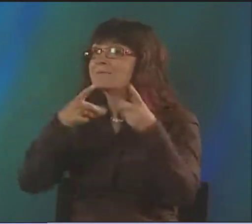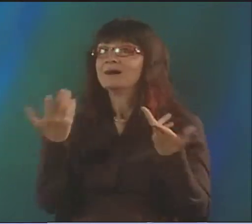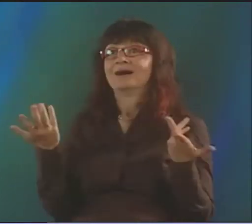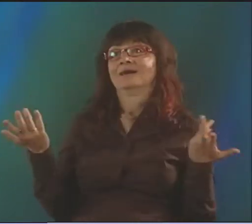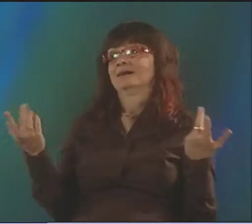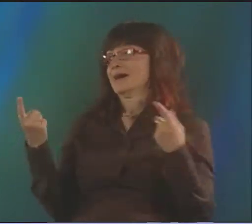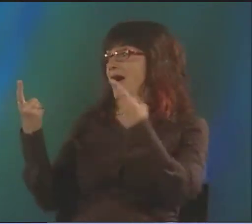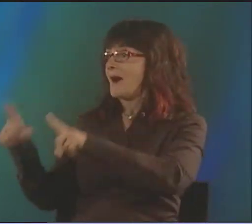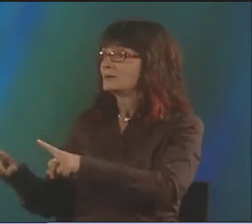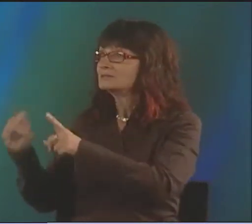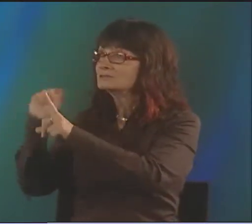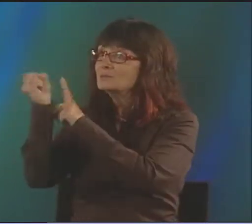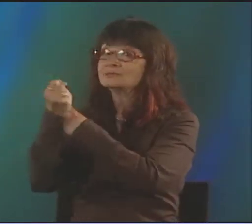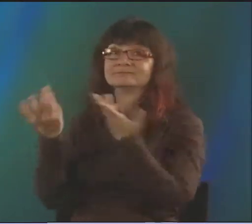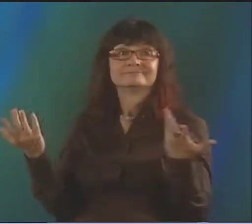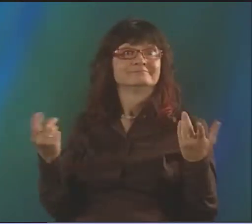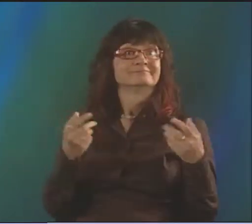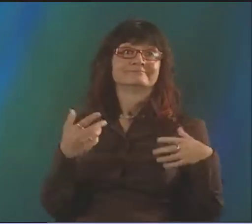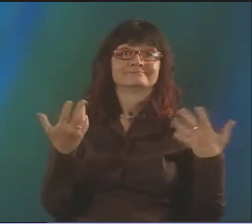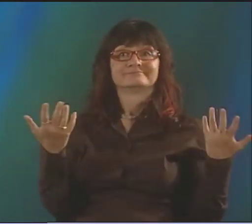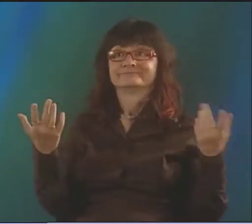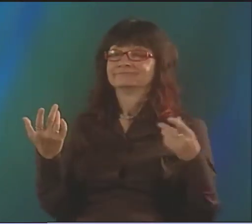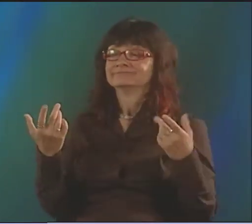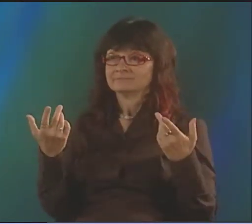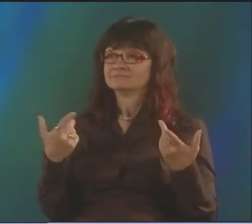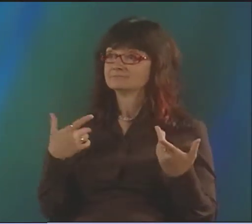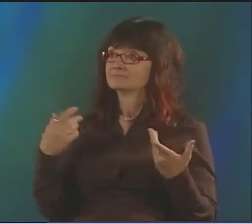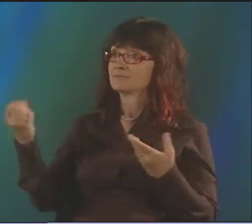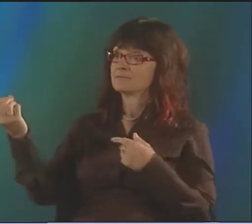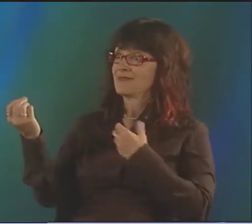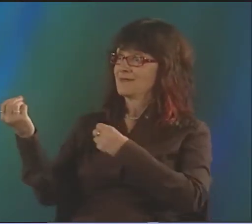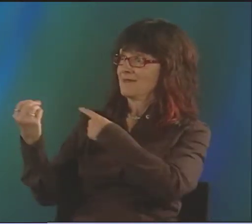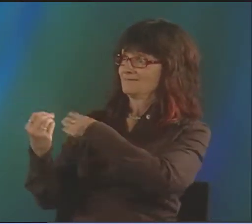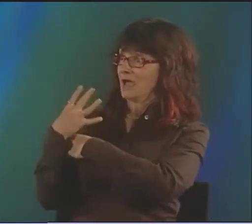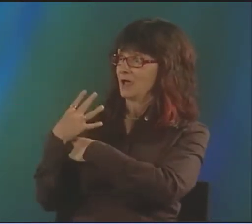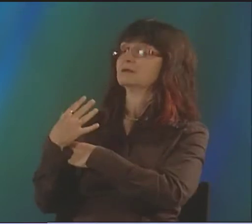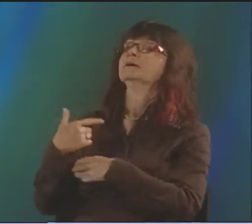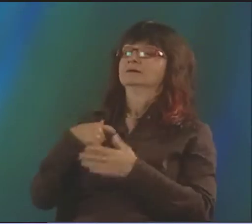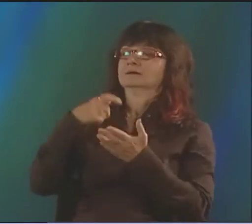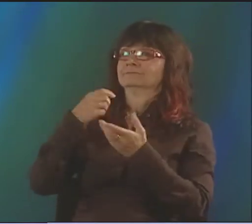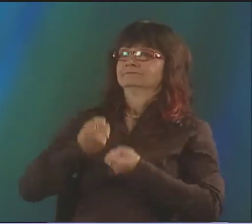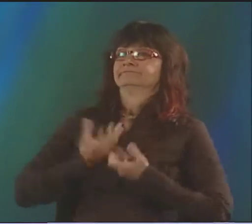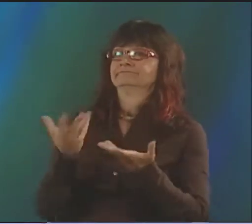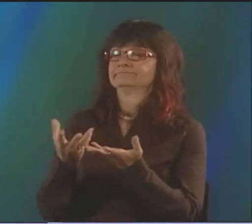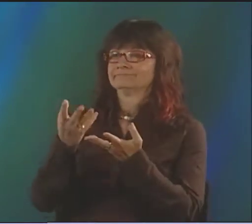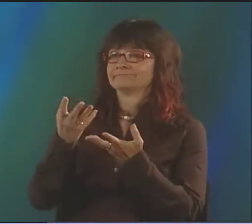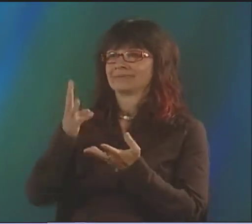THERE'S CURRENT EVENTS, SOMETHING IN THE NEWSPAPER, SOMETHING IN A SITUATION IN MY LIFE THAT'S AFFECTING ME IN SOME WAY,